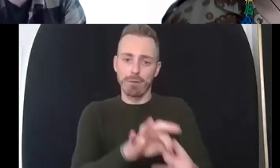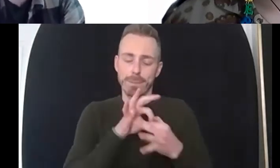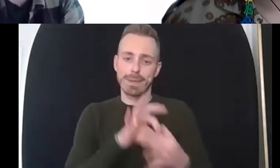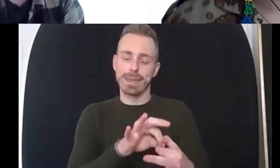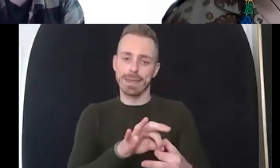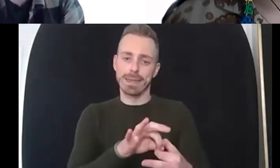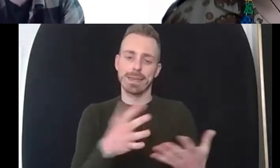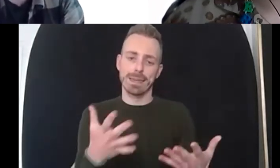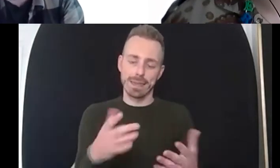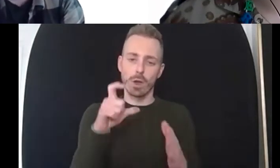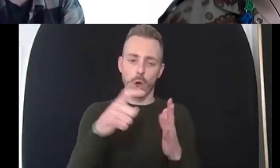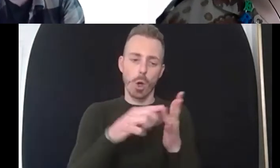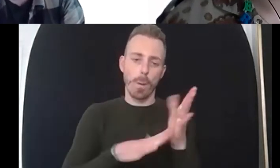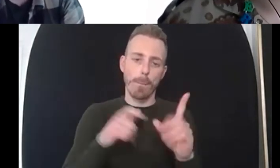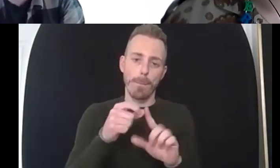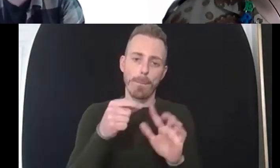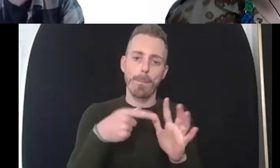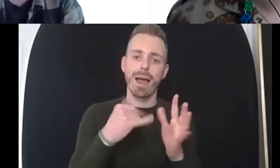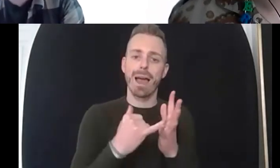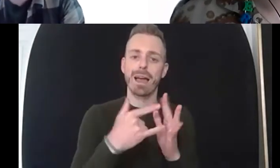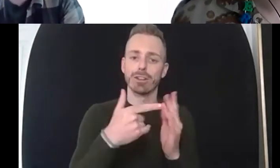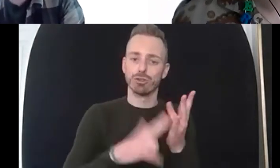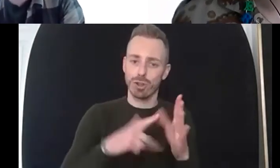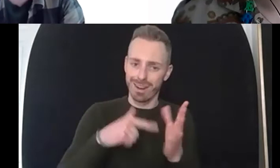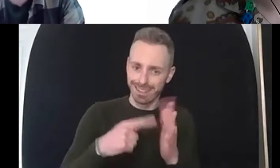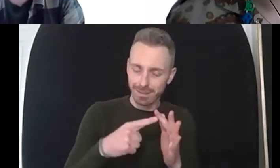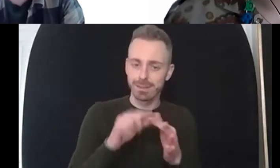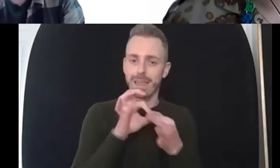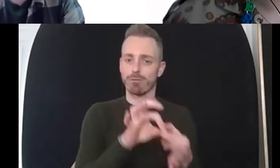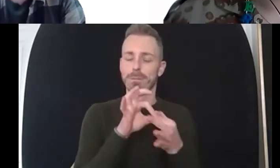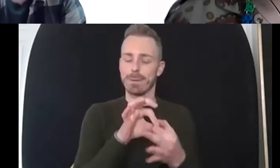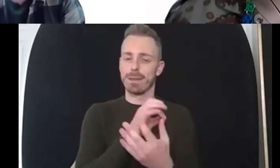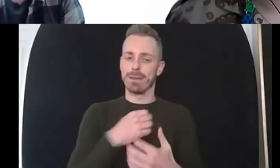along and i've ended up teaching these now which is really exciting um and there isn't a day that